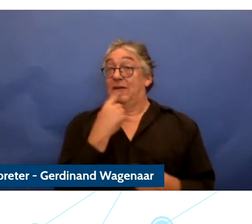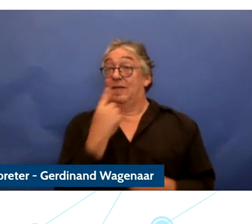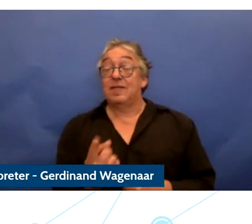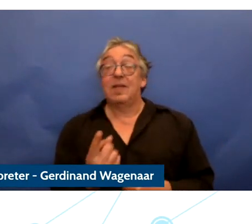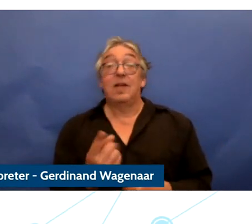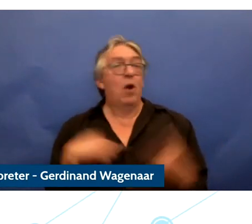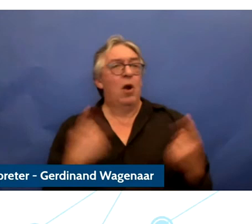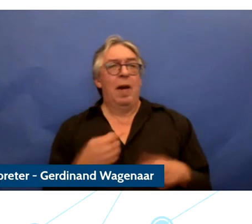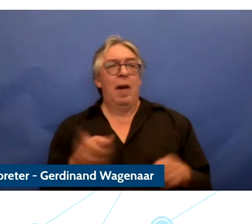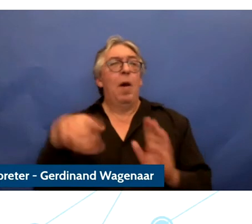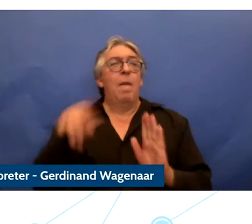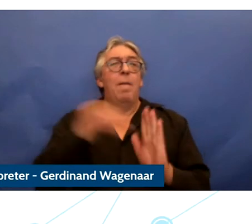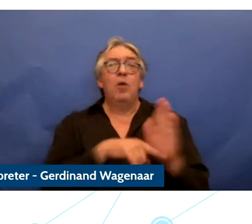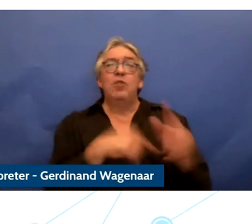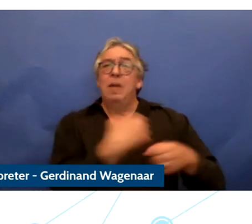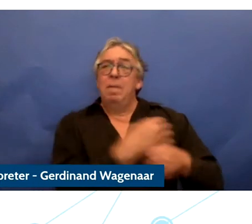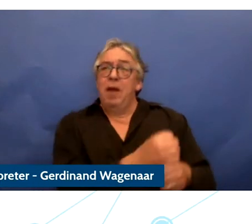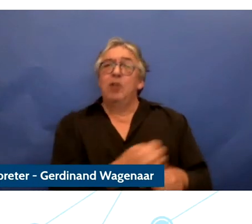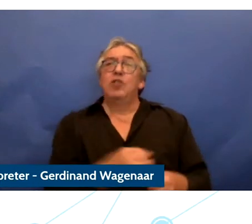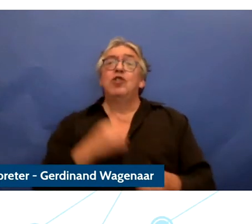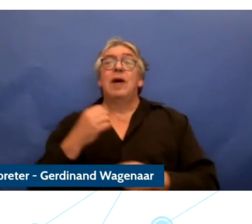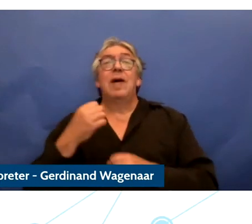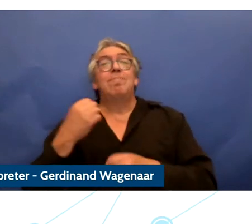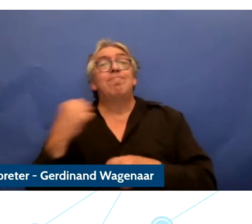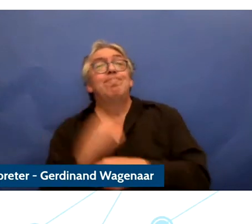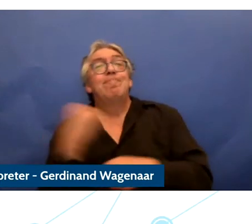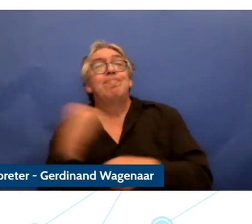Mya from last nights and we need to make changes of course, it's important for us